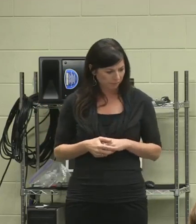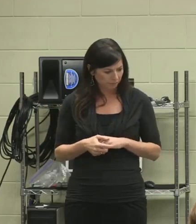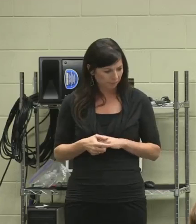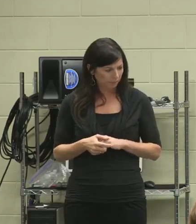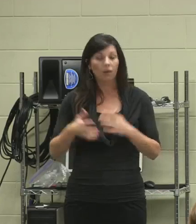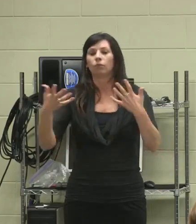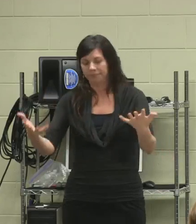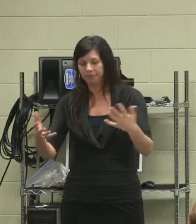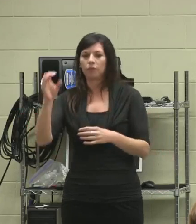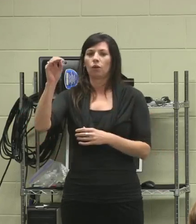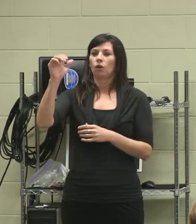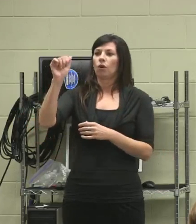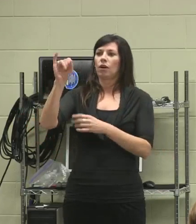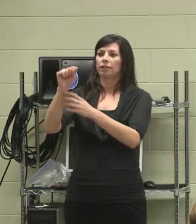Without them, it would have been really difficult.